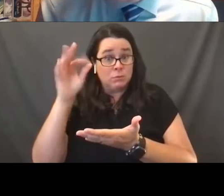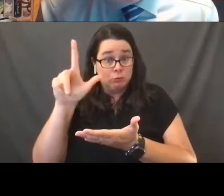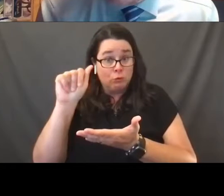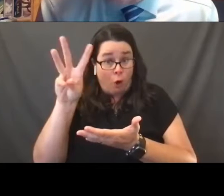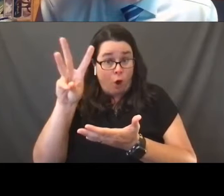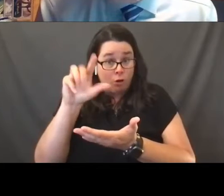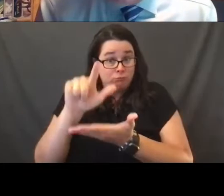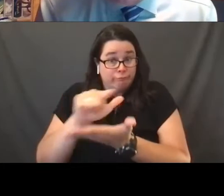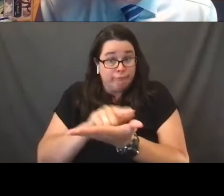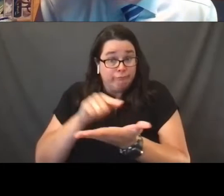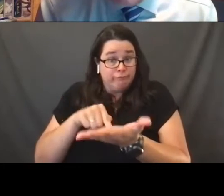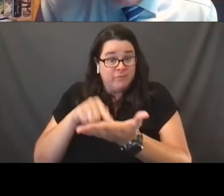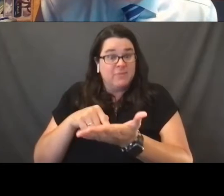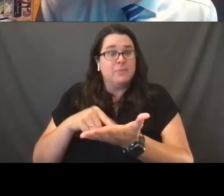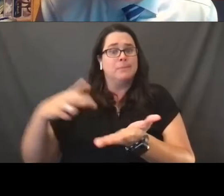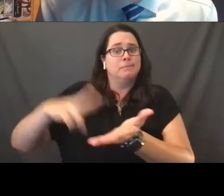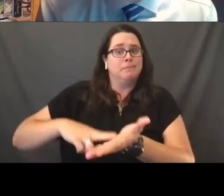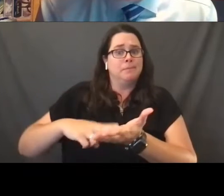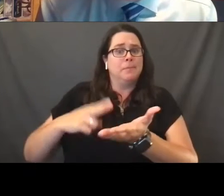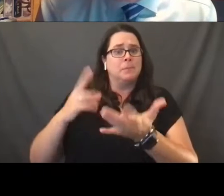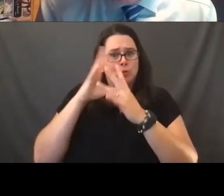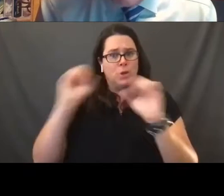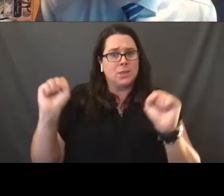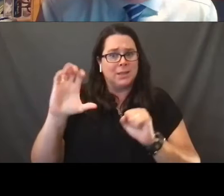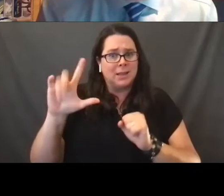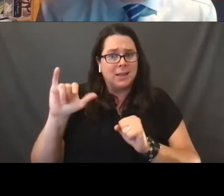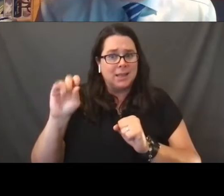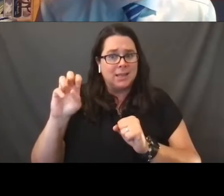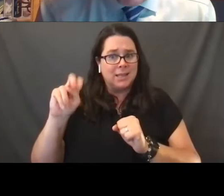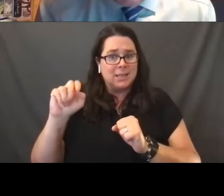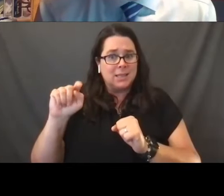that it made marriage a union between a man and a woman.